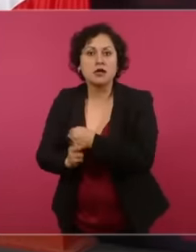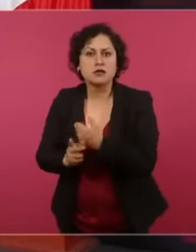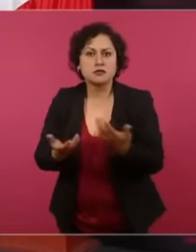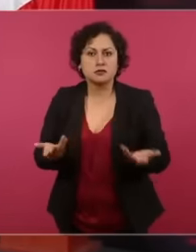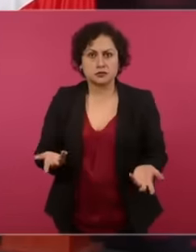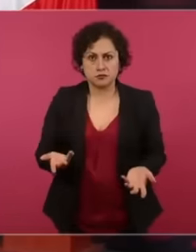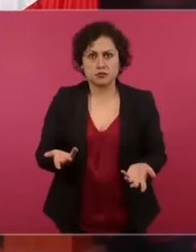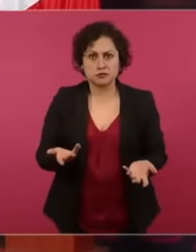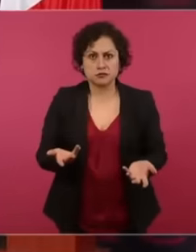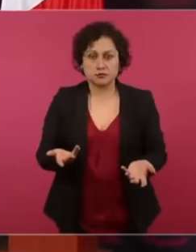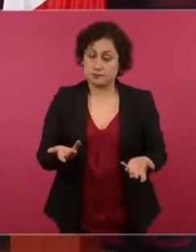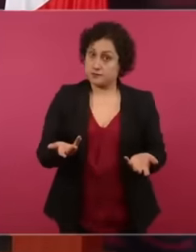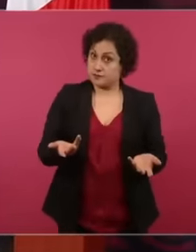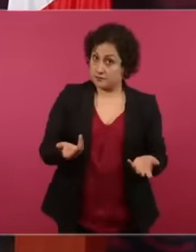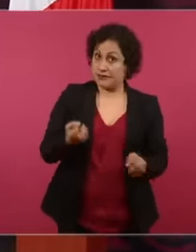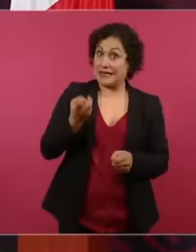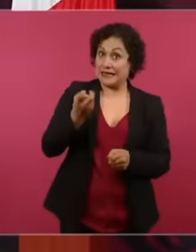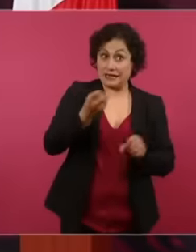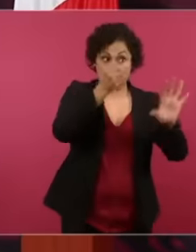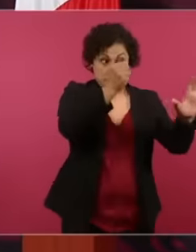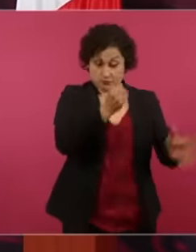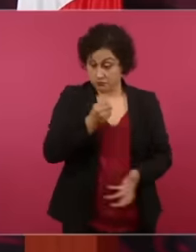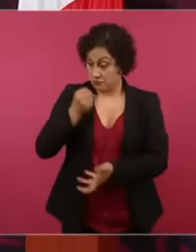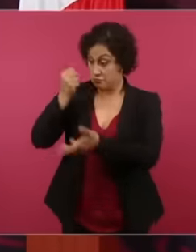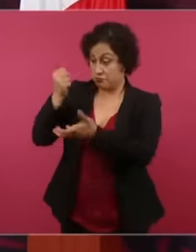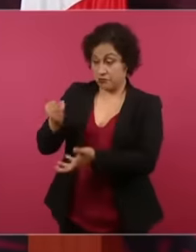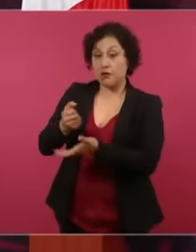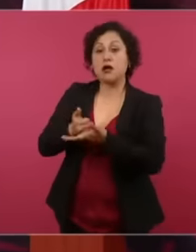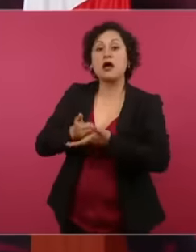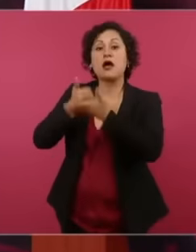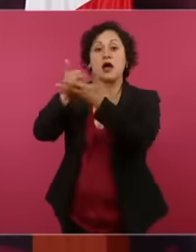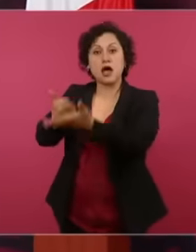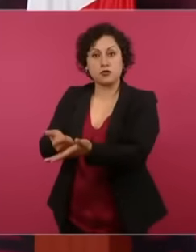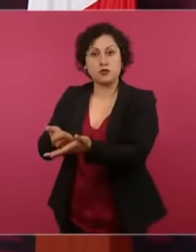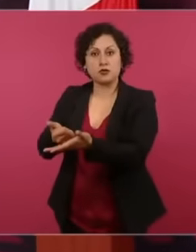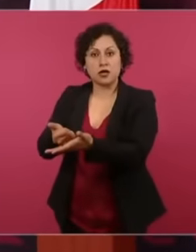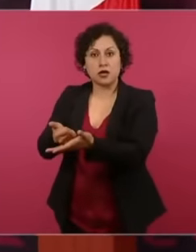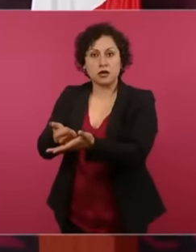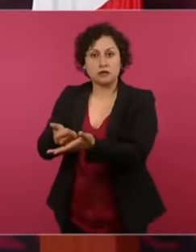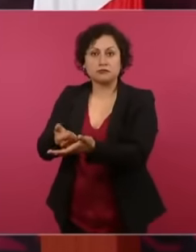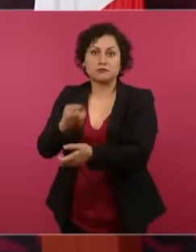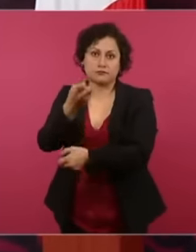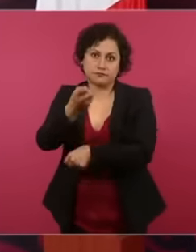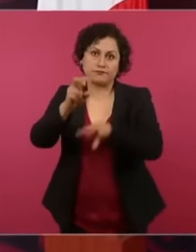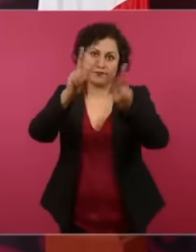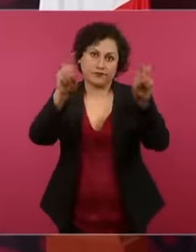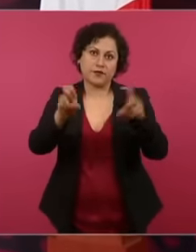confront the migration phenomenon